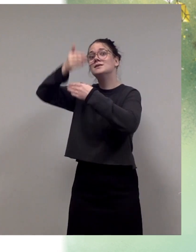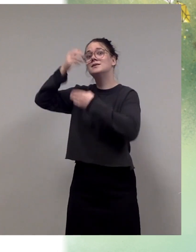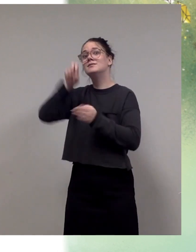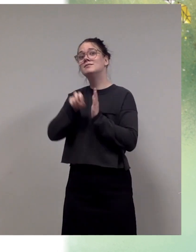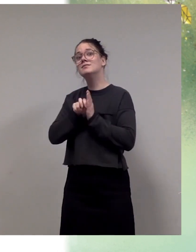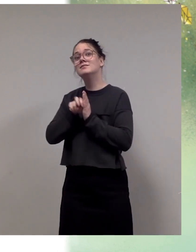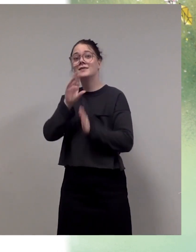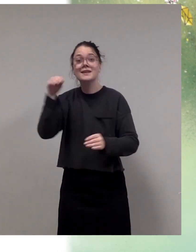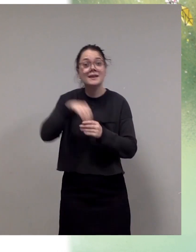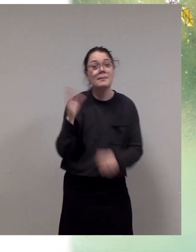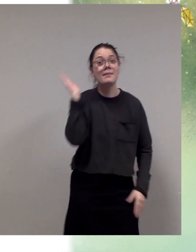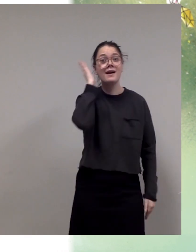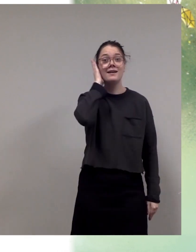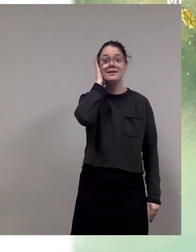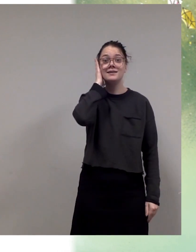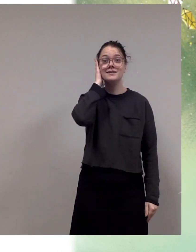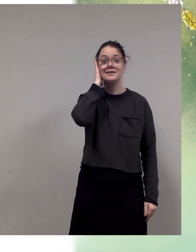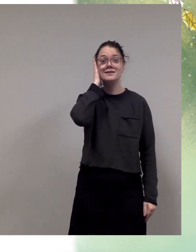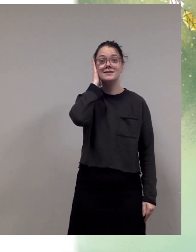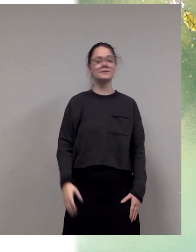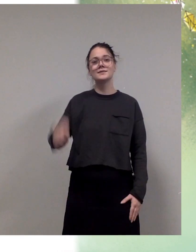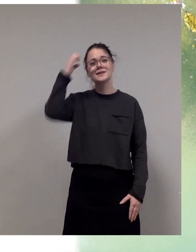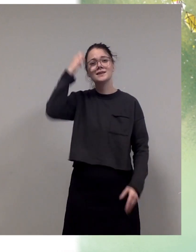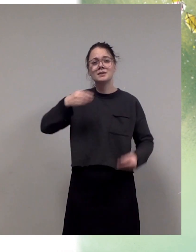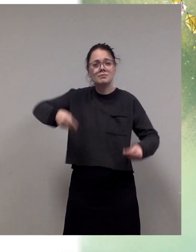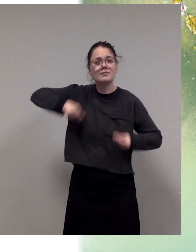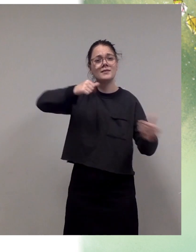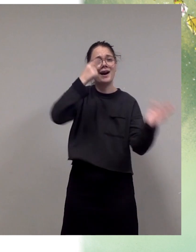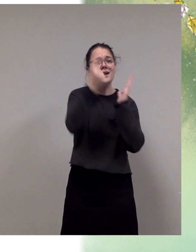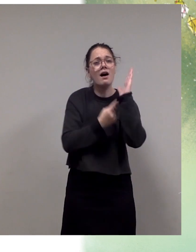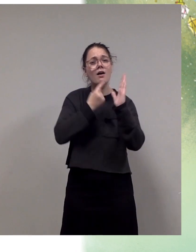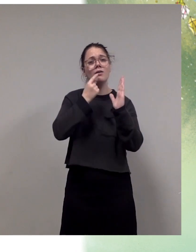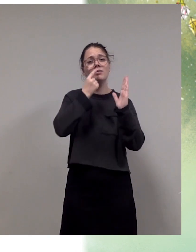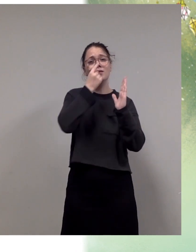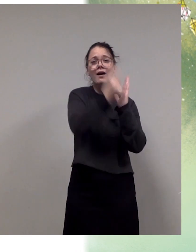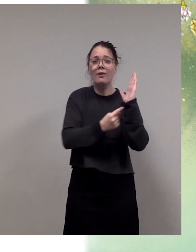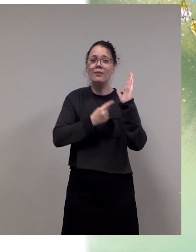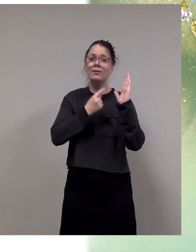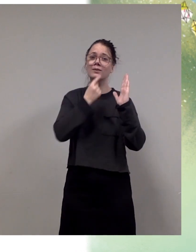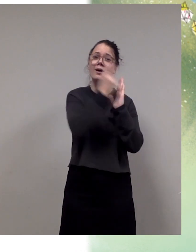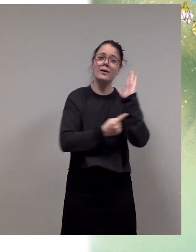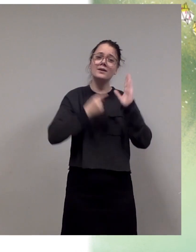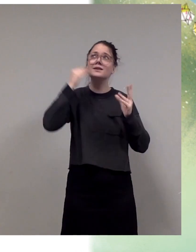Esther spends hours thinking about the cosmos